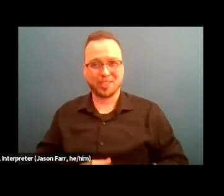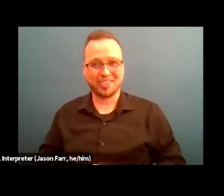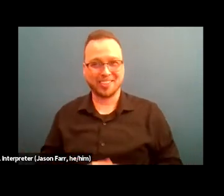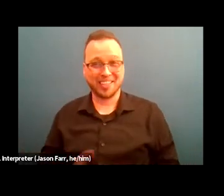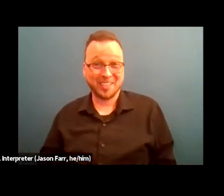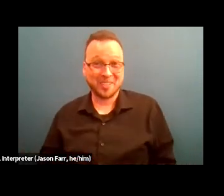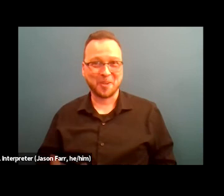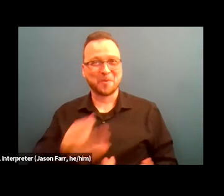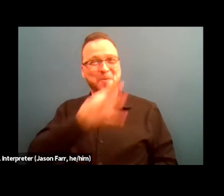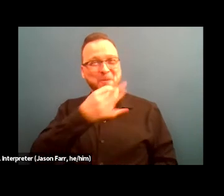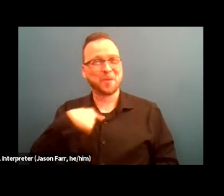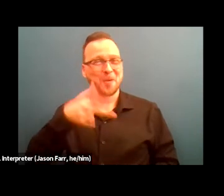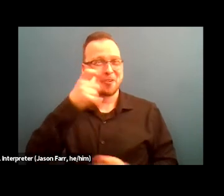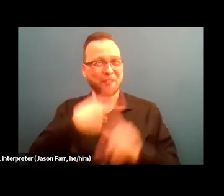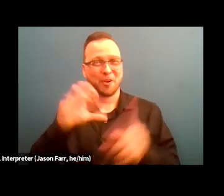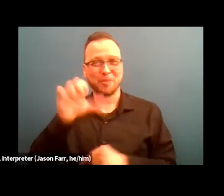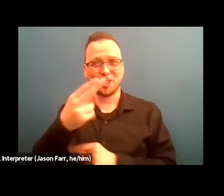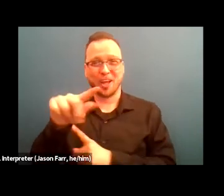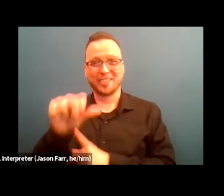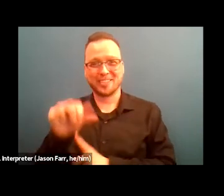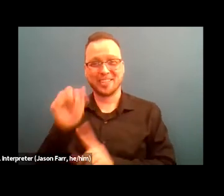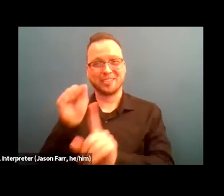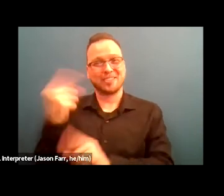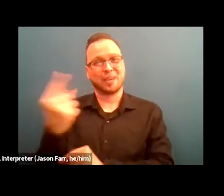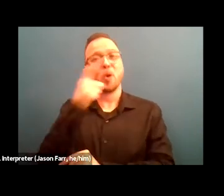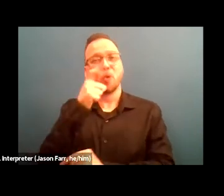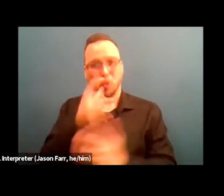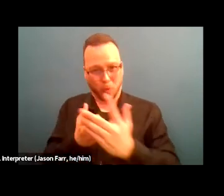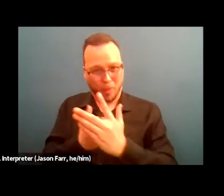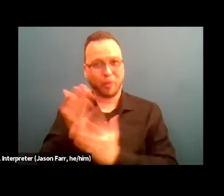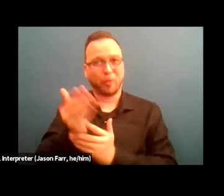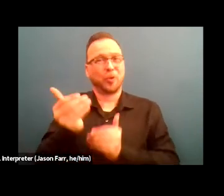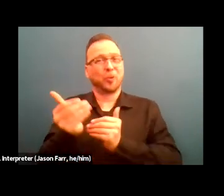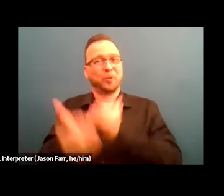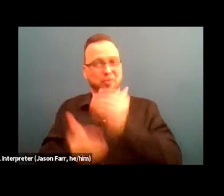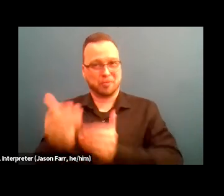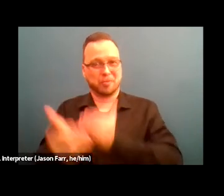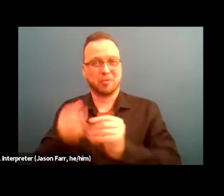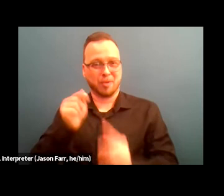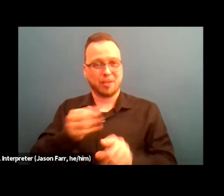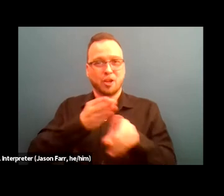from Chelsea who is actually someone who went through the Careers for a Cause program